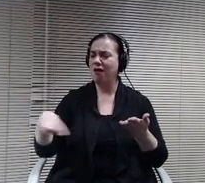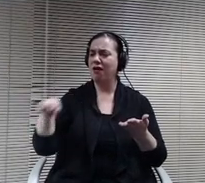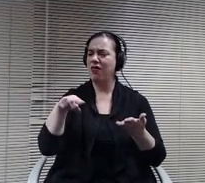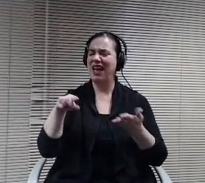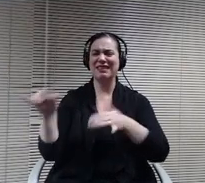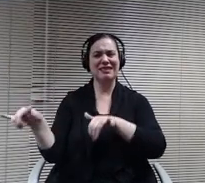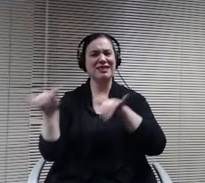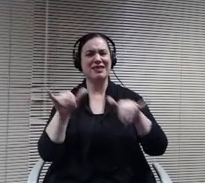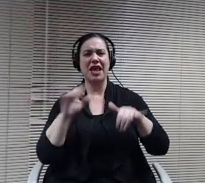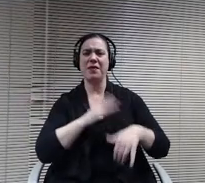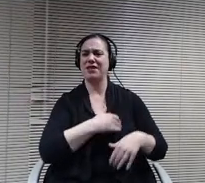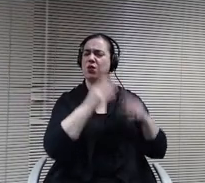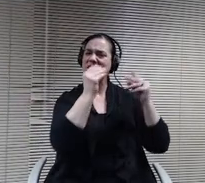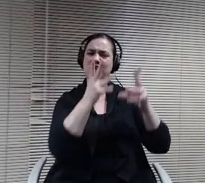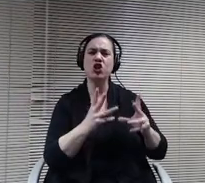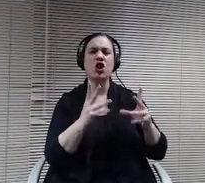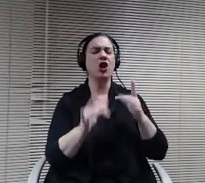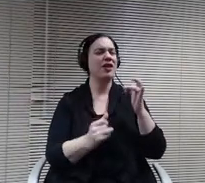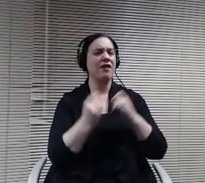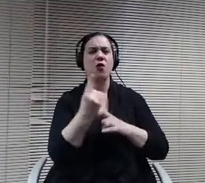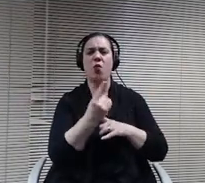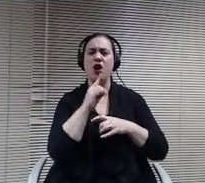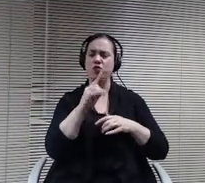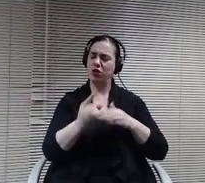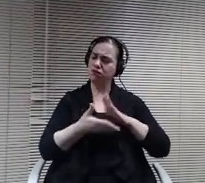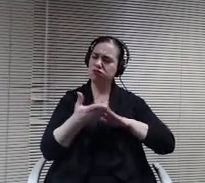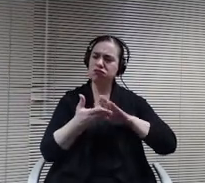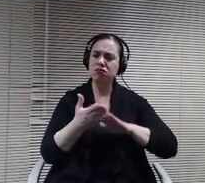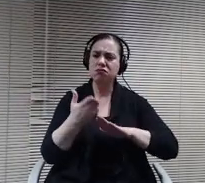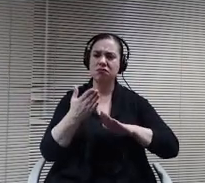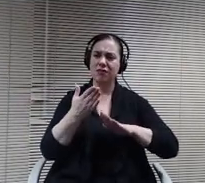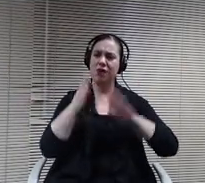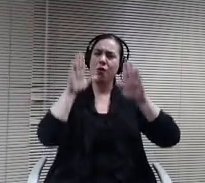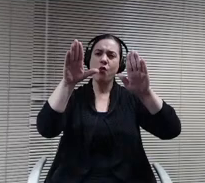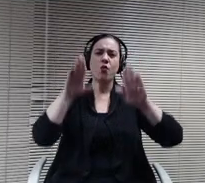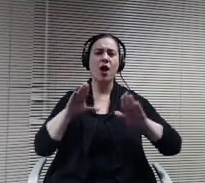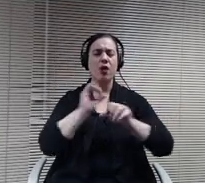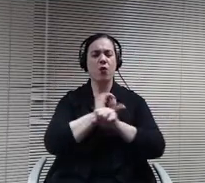work to keep us moving. So I wanted to thank them publicly and thank you again for your support of them.